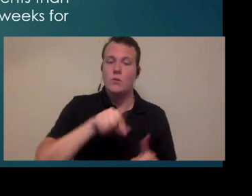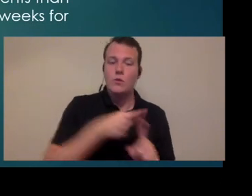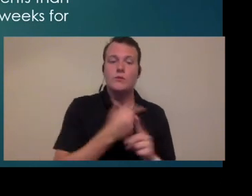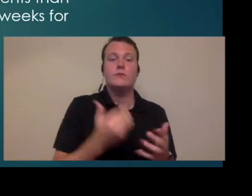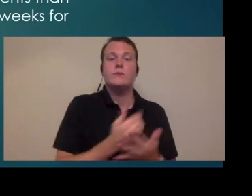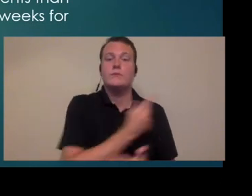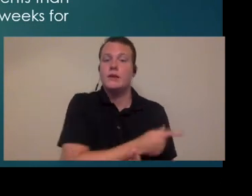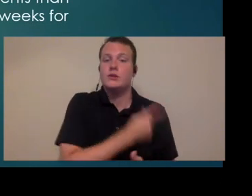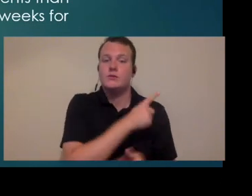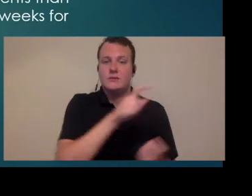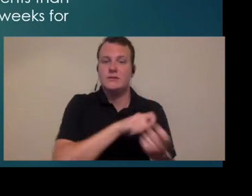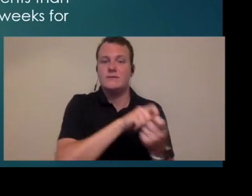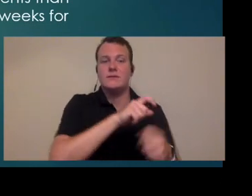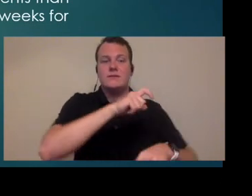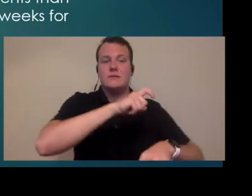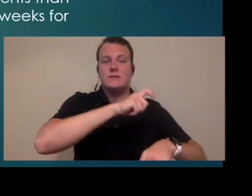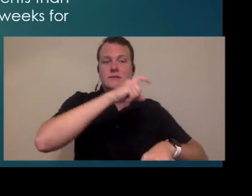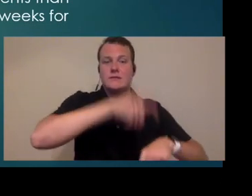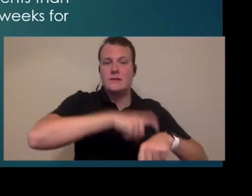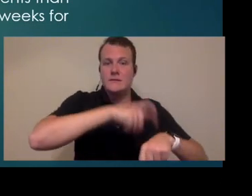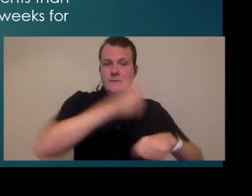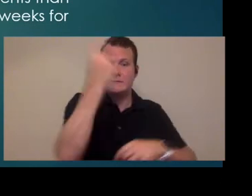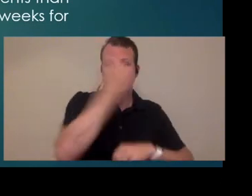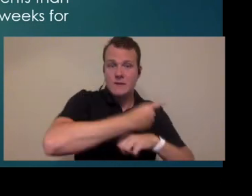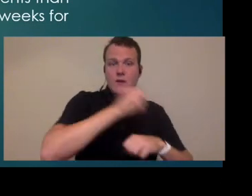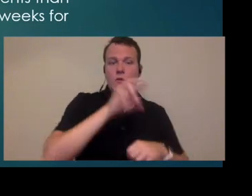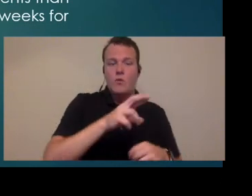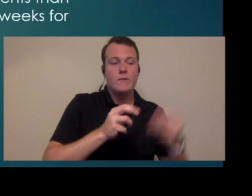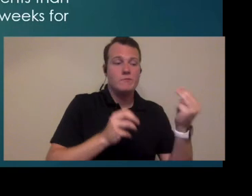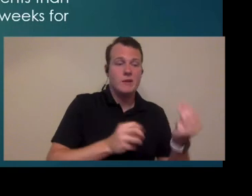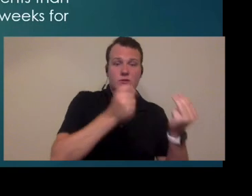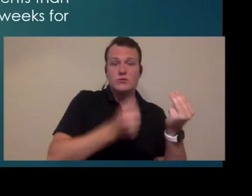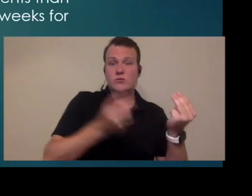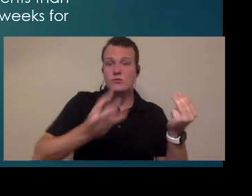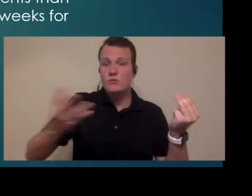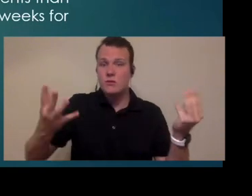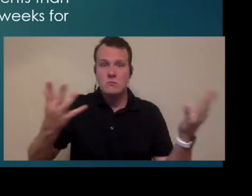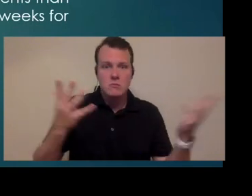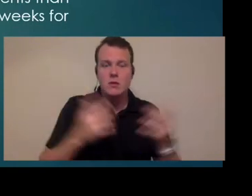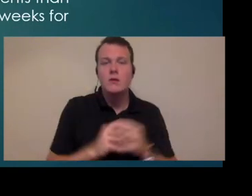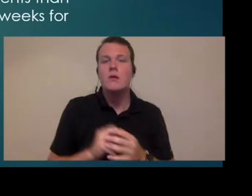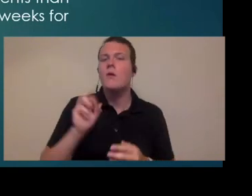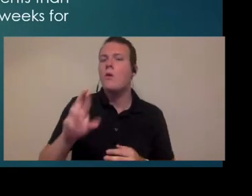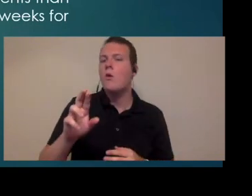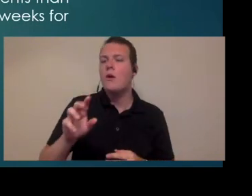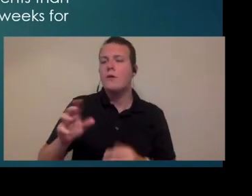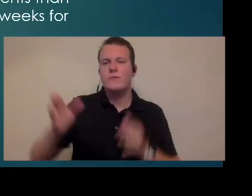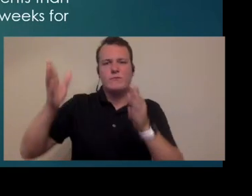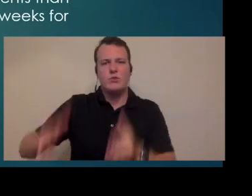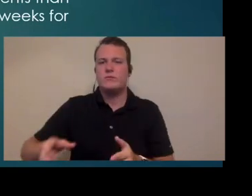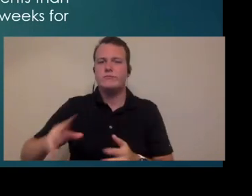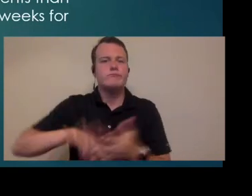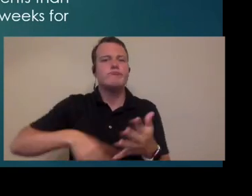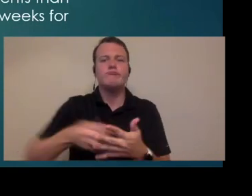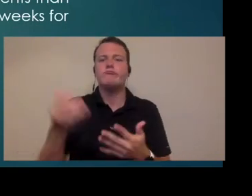going to see new patients maybe a certain time of day or a certain day of the week or are you going to have people just sort of schedule whenever they've